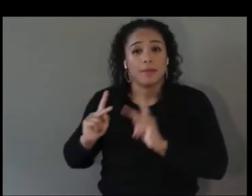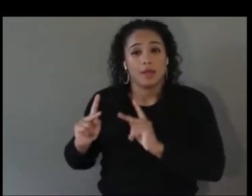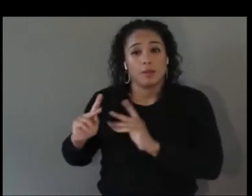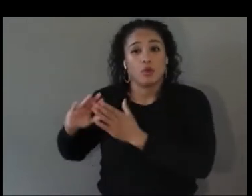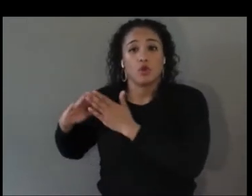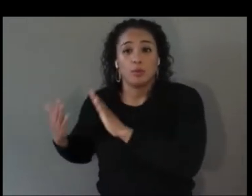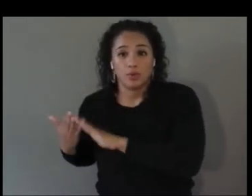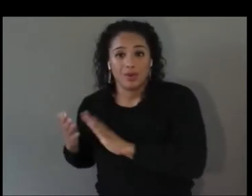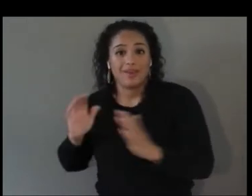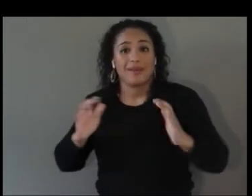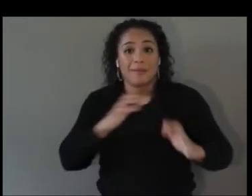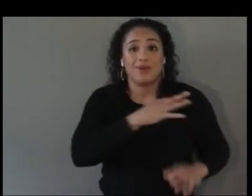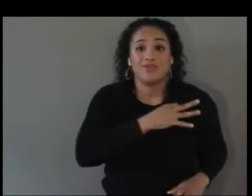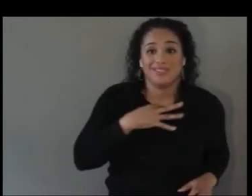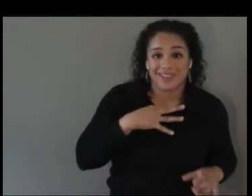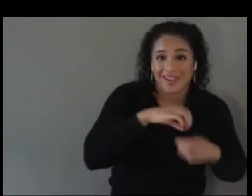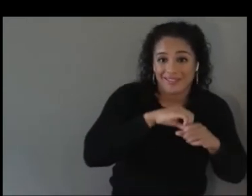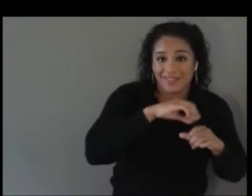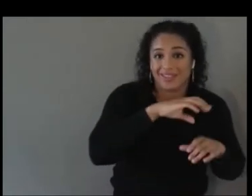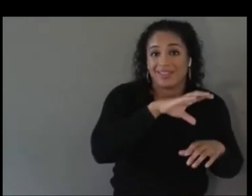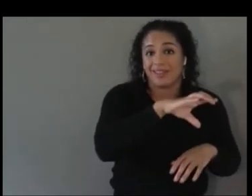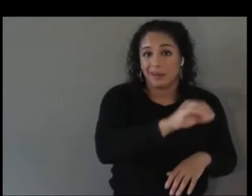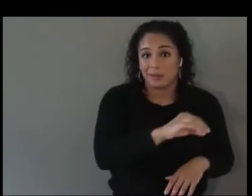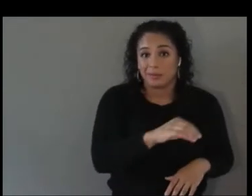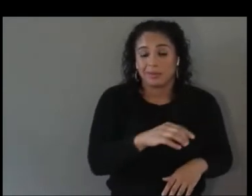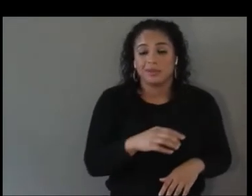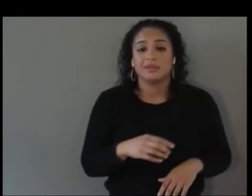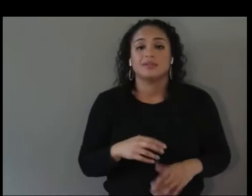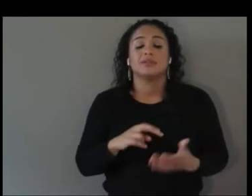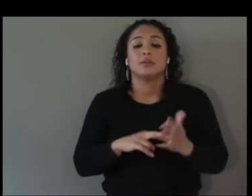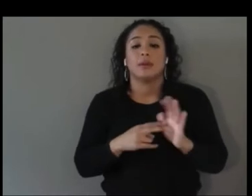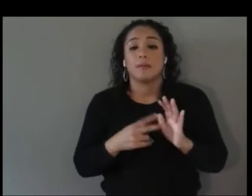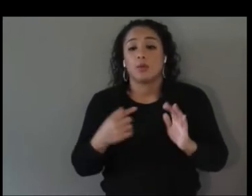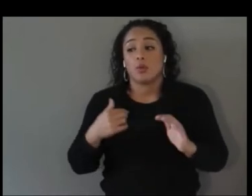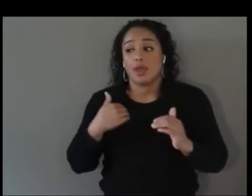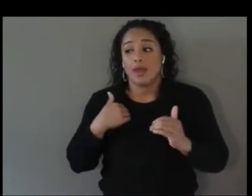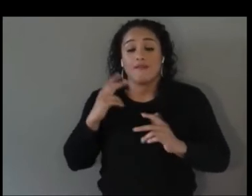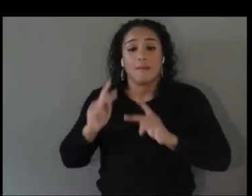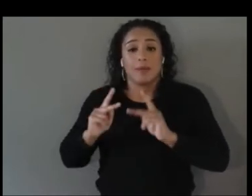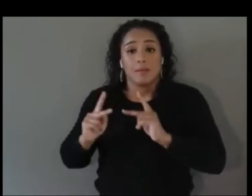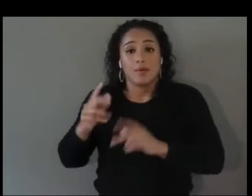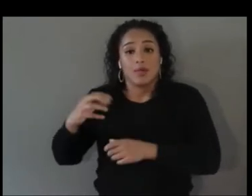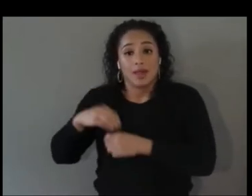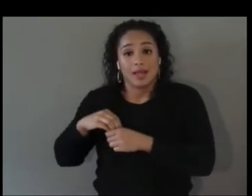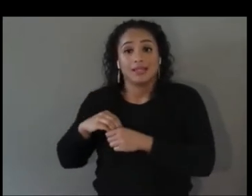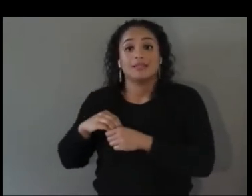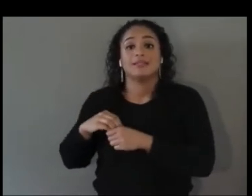company. So we have individuals in our development team who have physical disabilities or represent